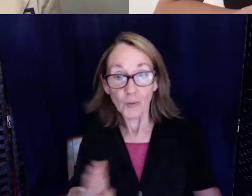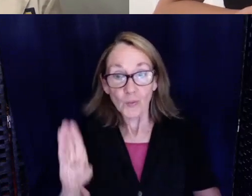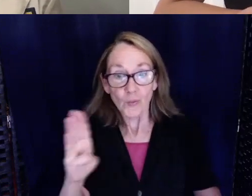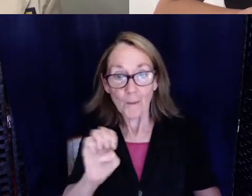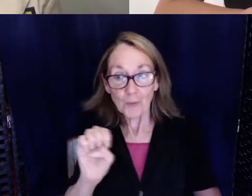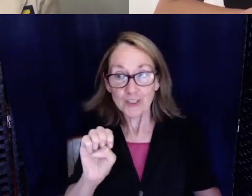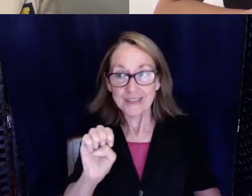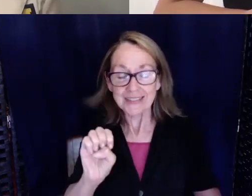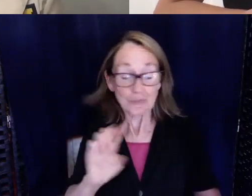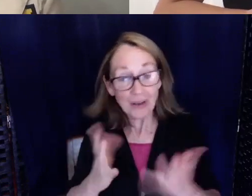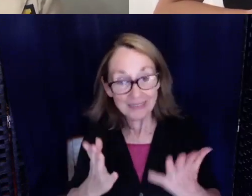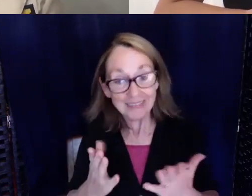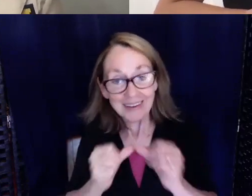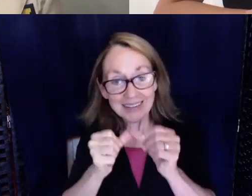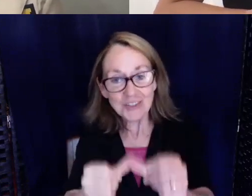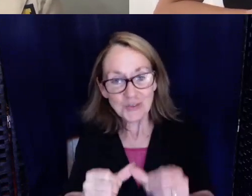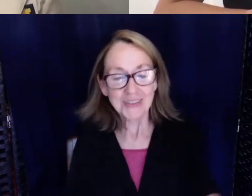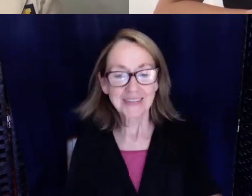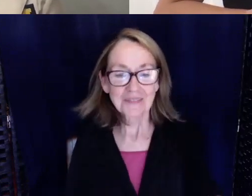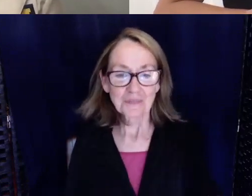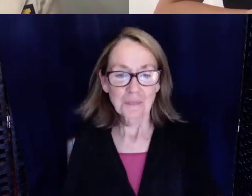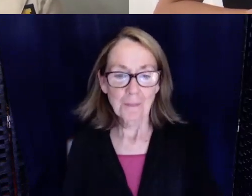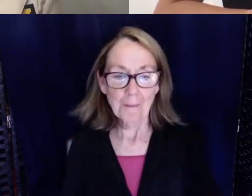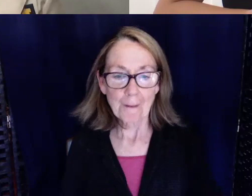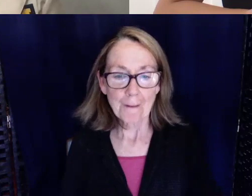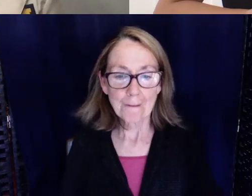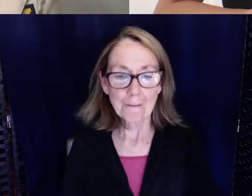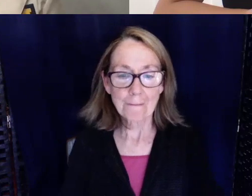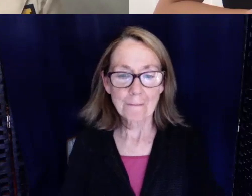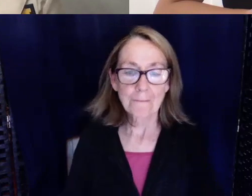One thing that I want to implement when I become an